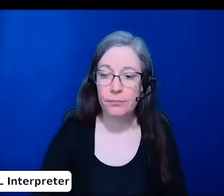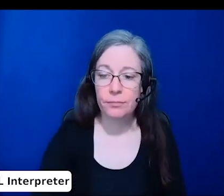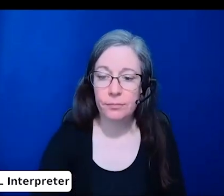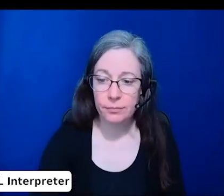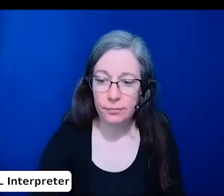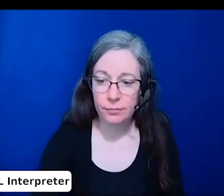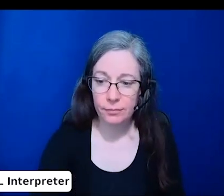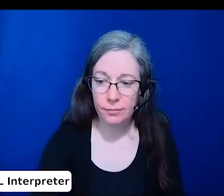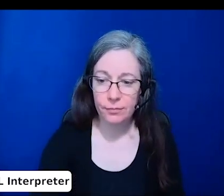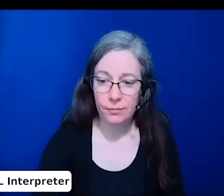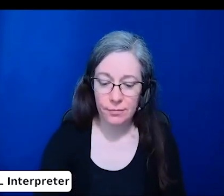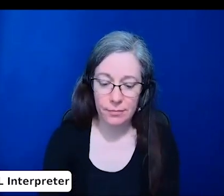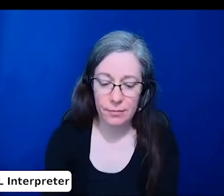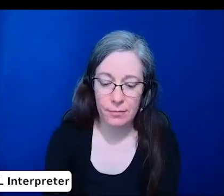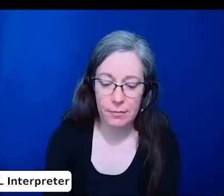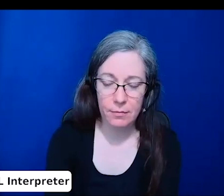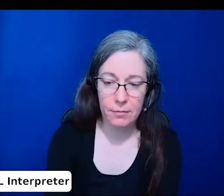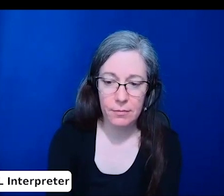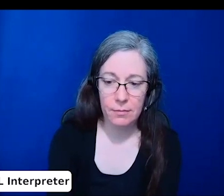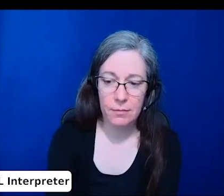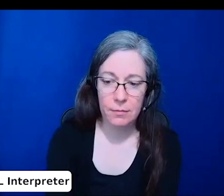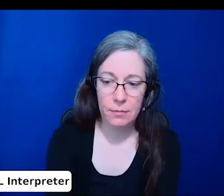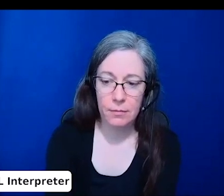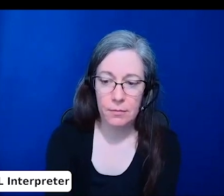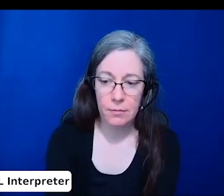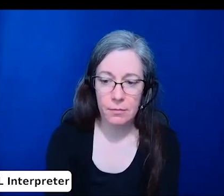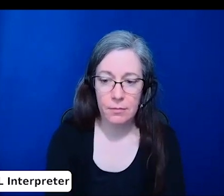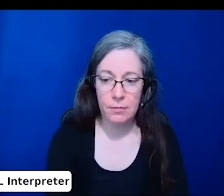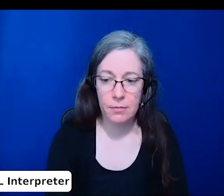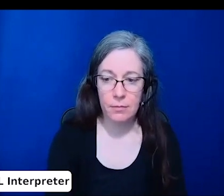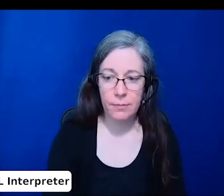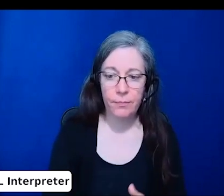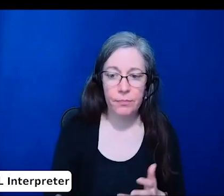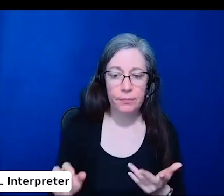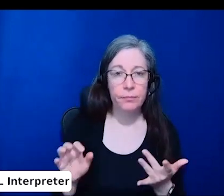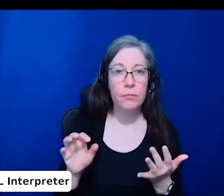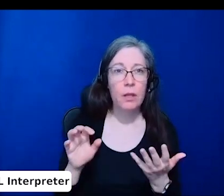who interviewed the interviewee that requested that change.